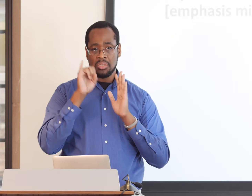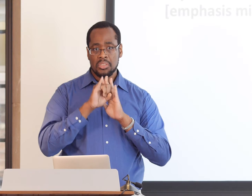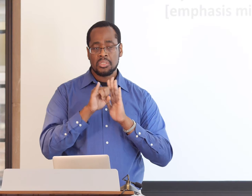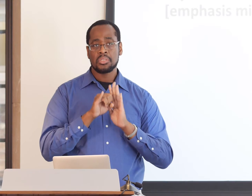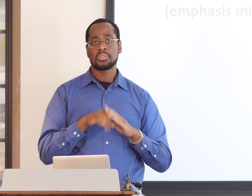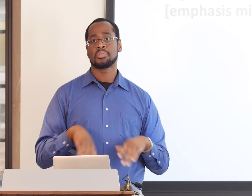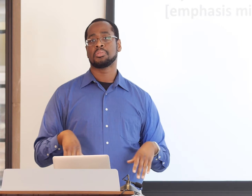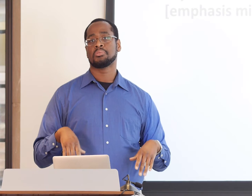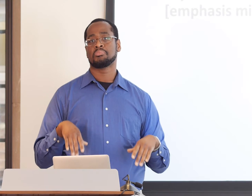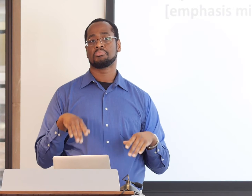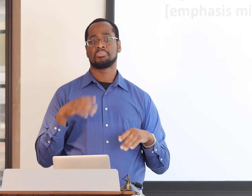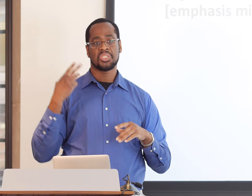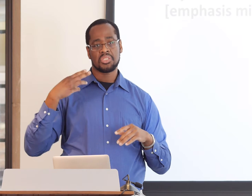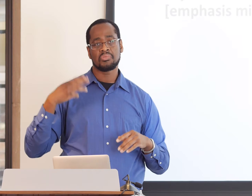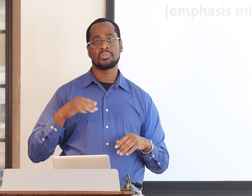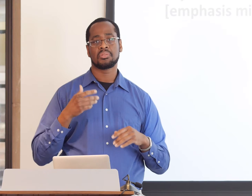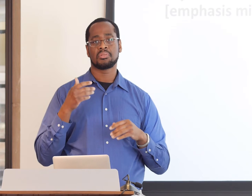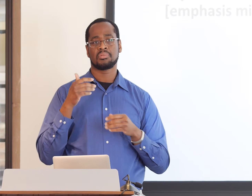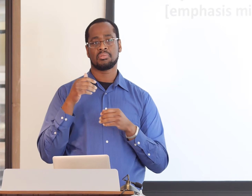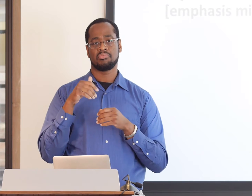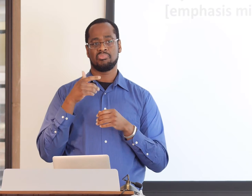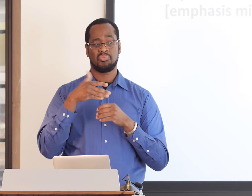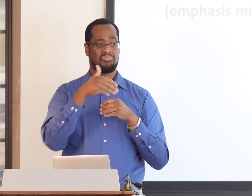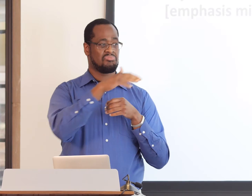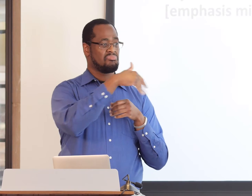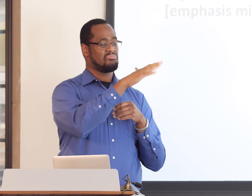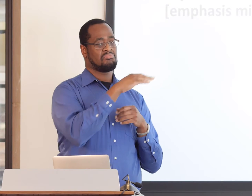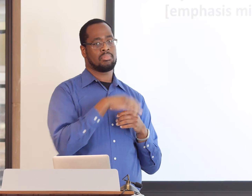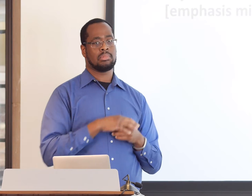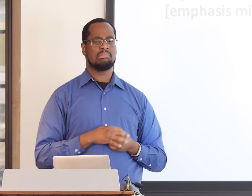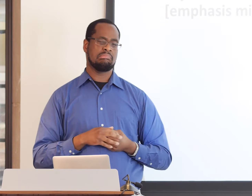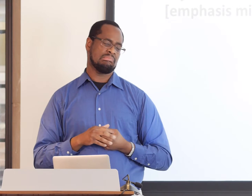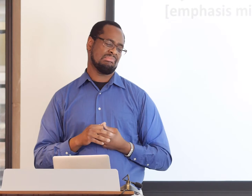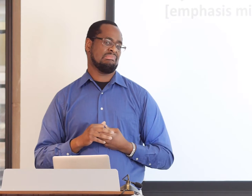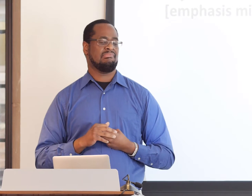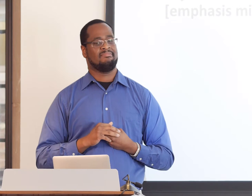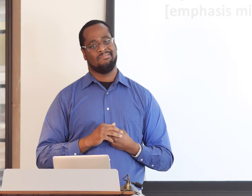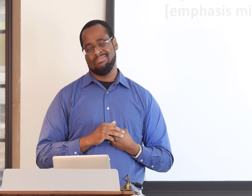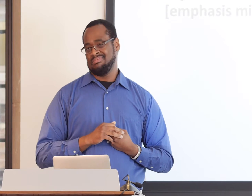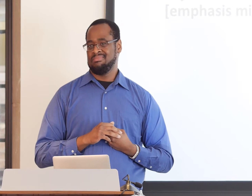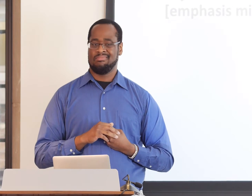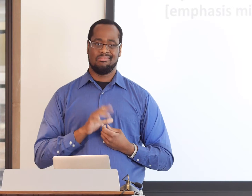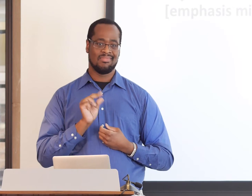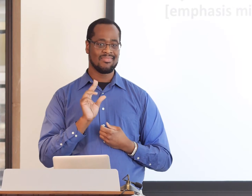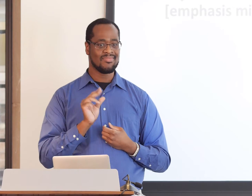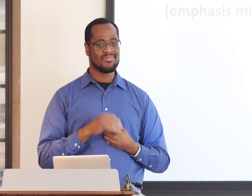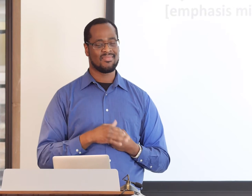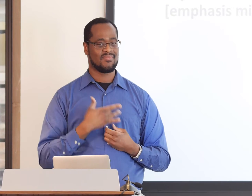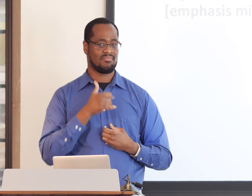So we're not only going to focus on the discourse of ASL and the language itself,